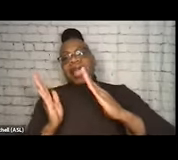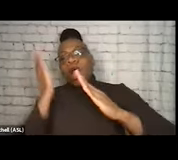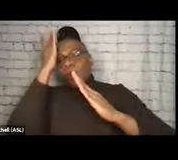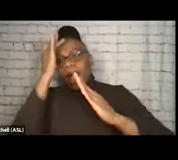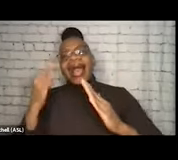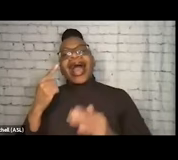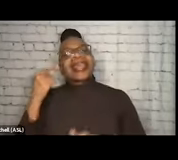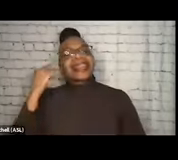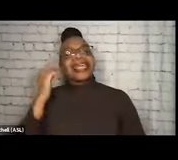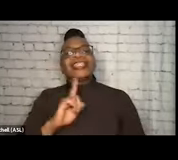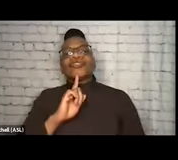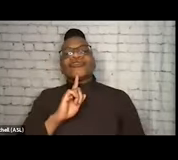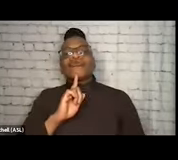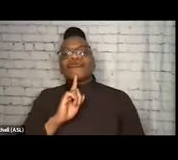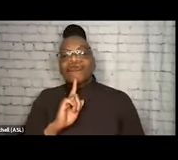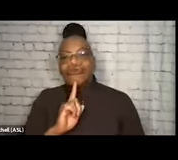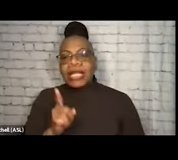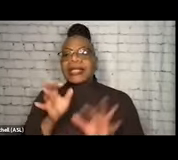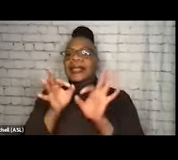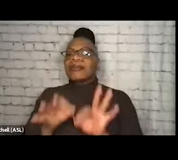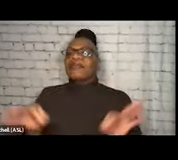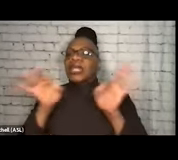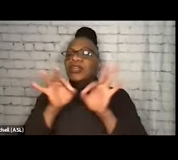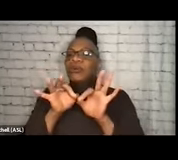if we're just viewing everything through our lens